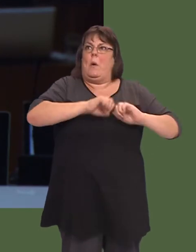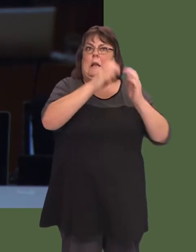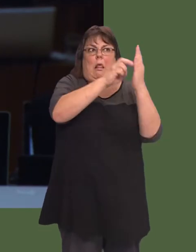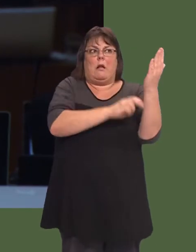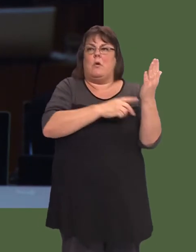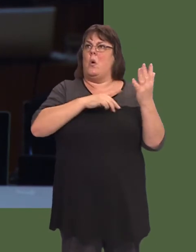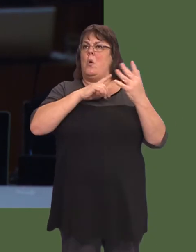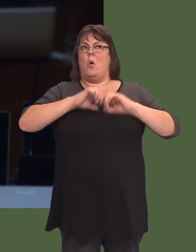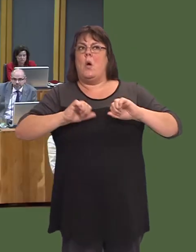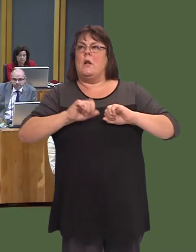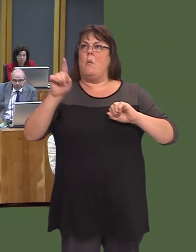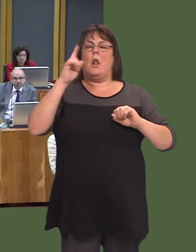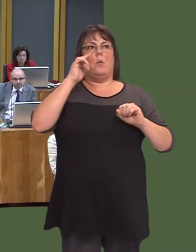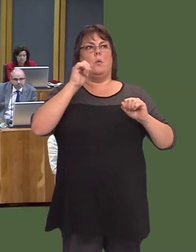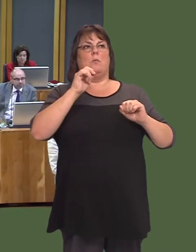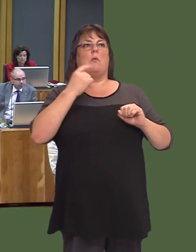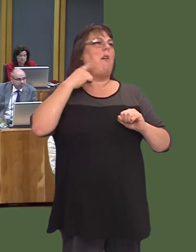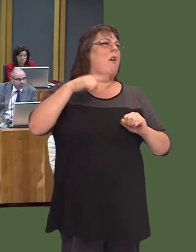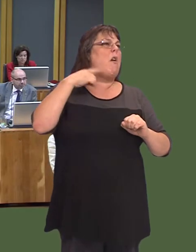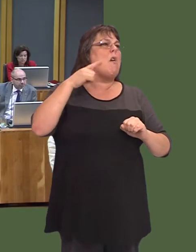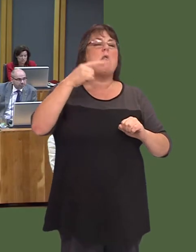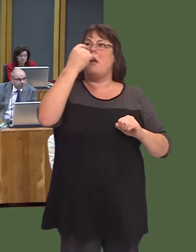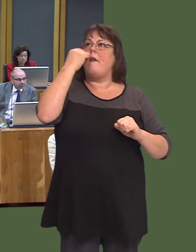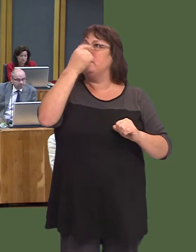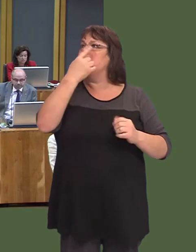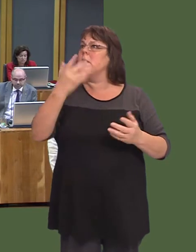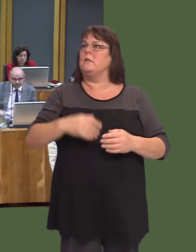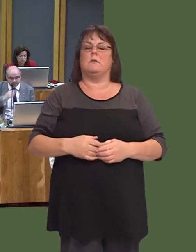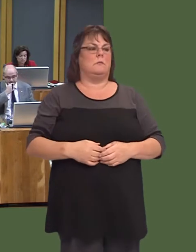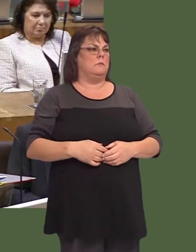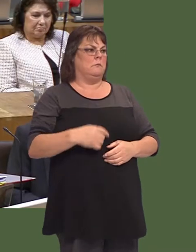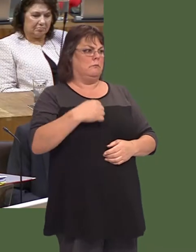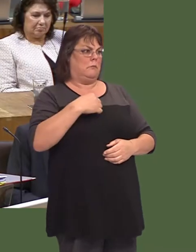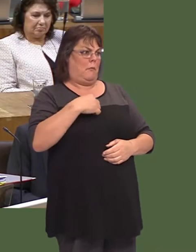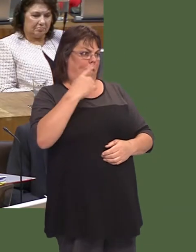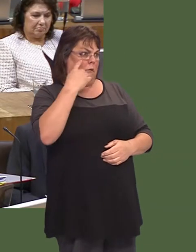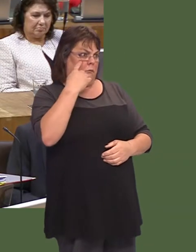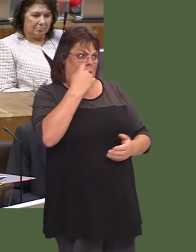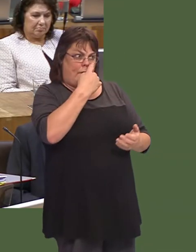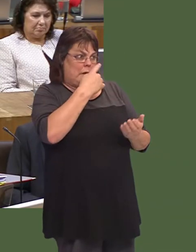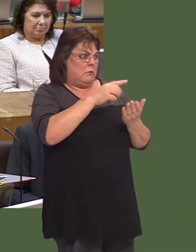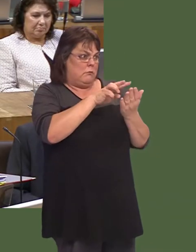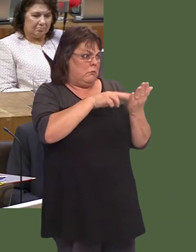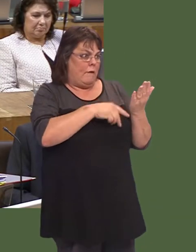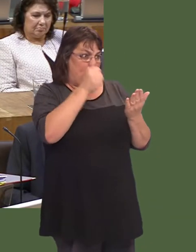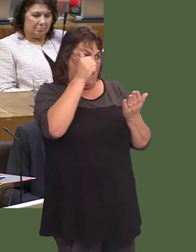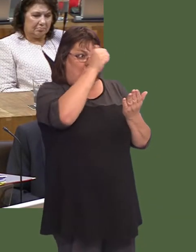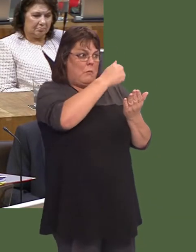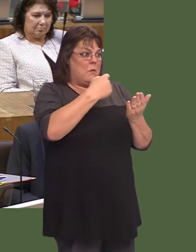Carwyn Jones: Wel, nid wyf wedi gweld y dystiolaeth gan arbenigwyr syín dweud y dylem ni gael ysgol feddygol annibynnol yn y gogledd.